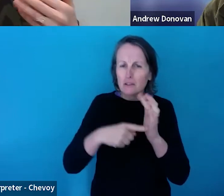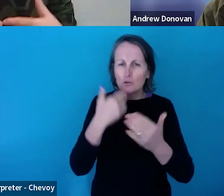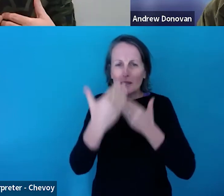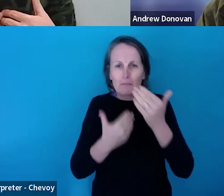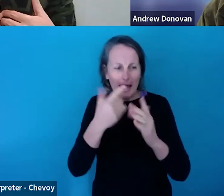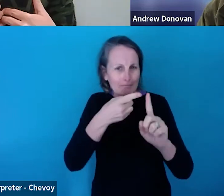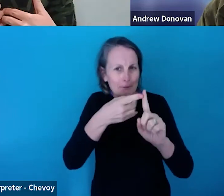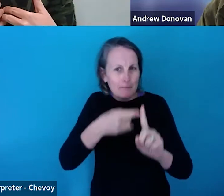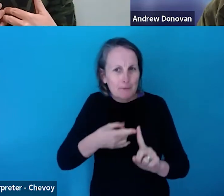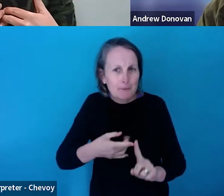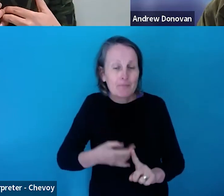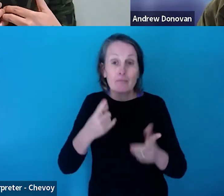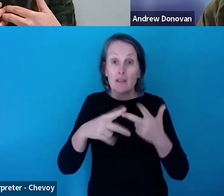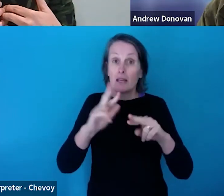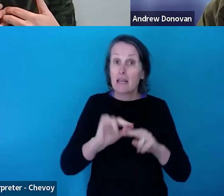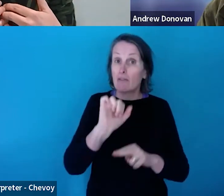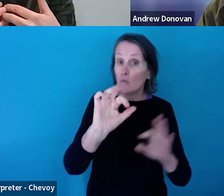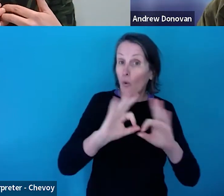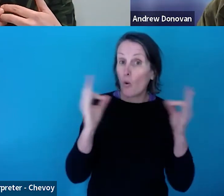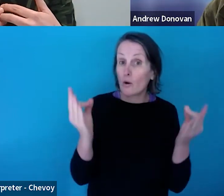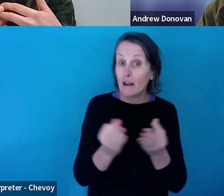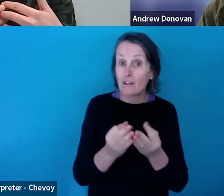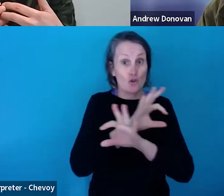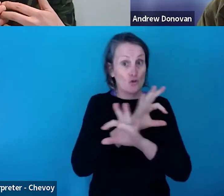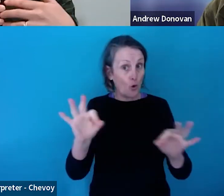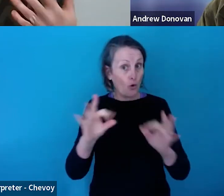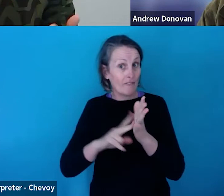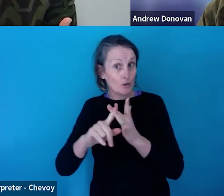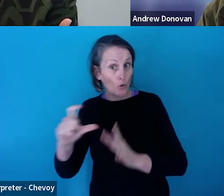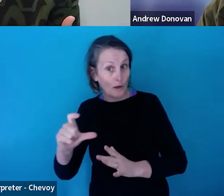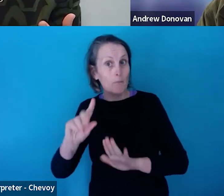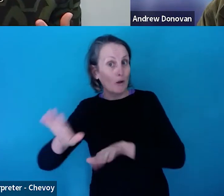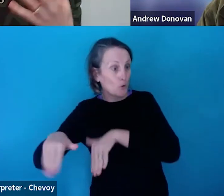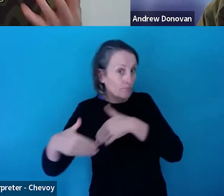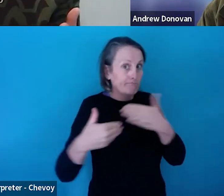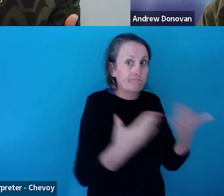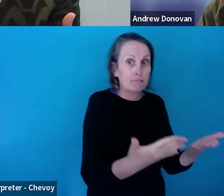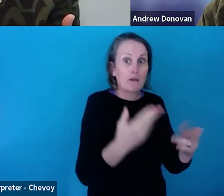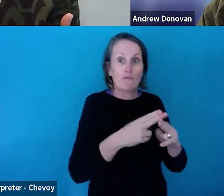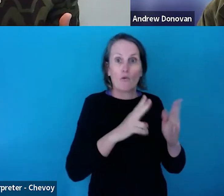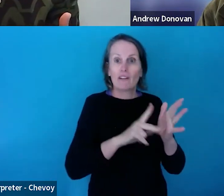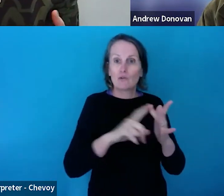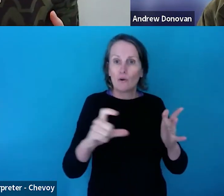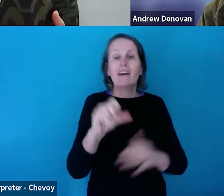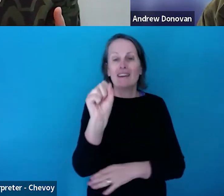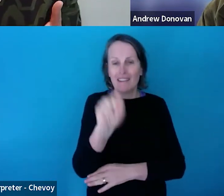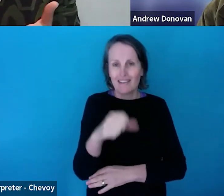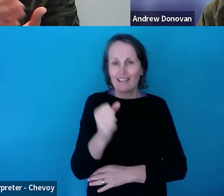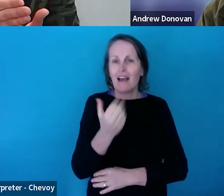Obviously if you're an organisation that is not in Victoria but you're delivering, there will be costs associated with that.